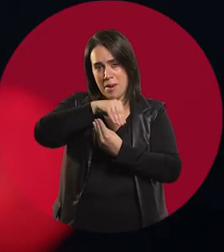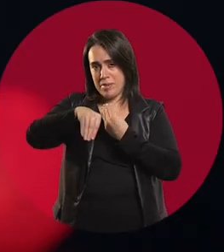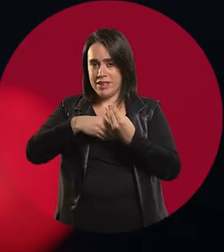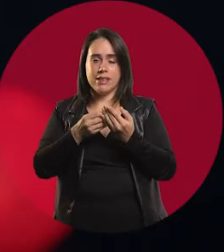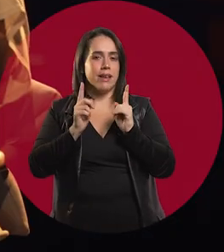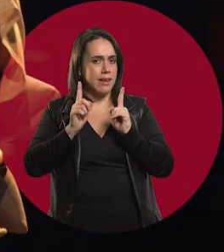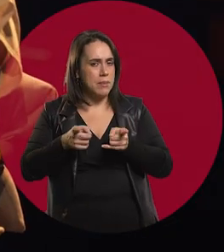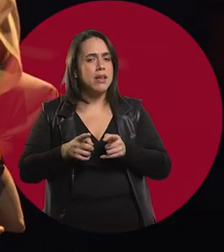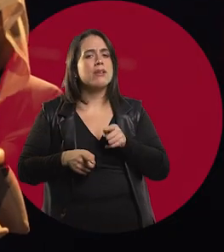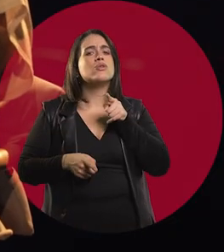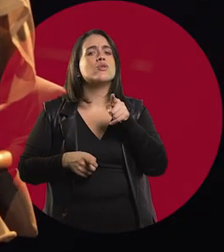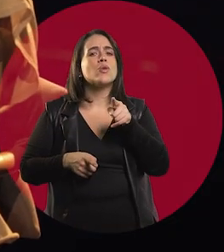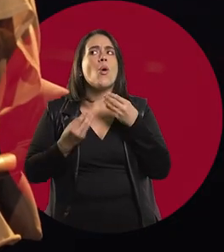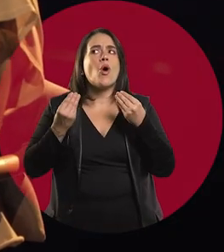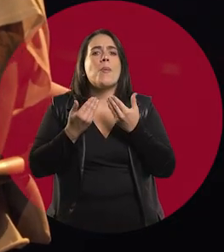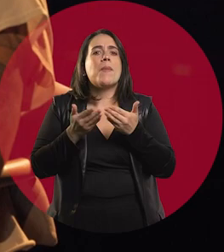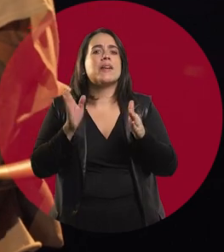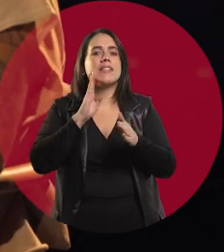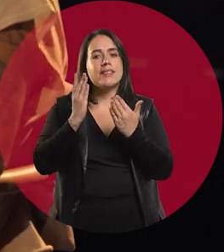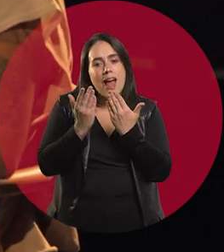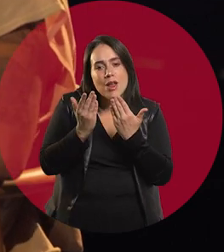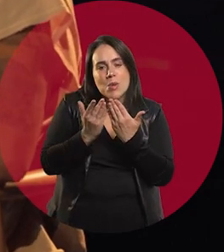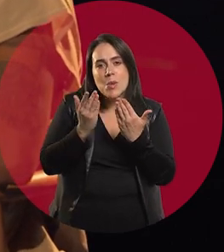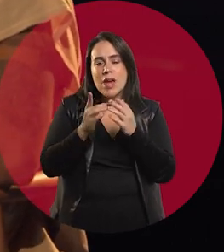Tell me how you got to that point in your life.